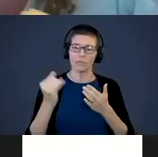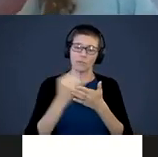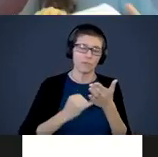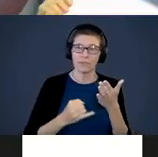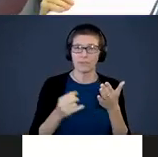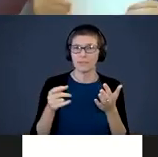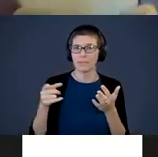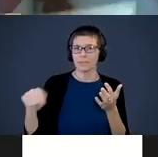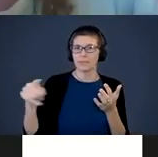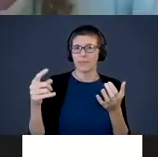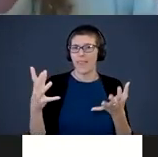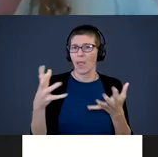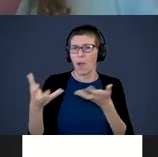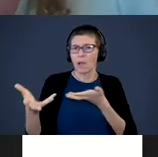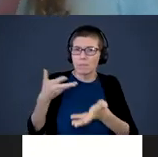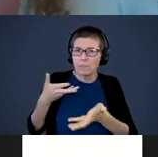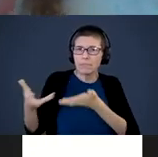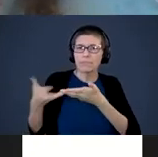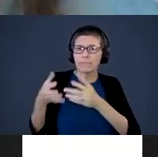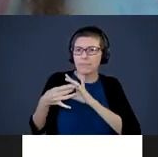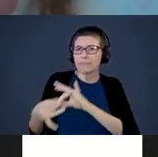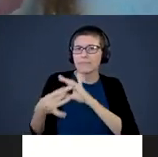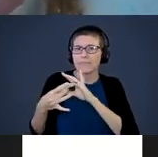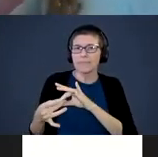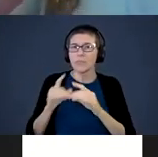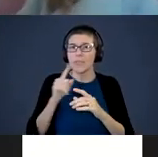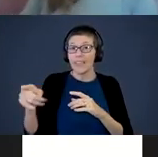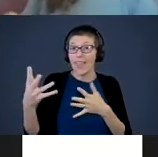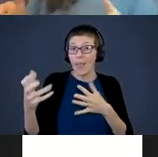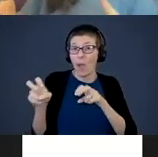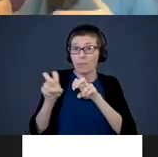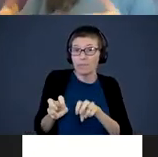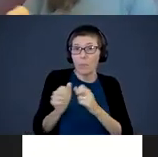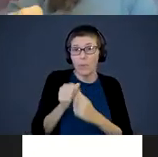is the engagement. What they really want is to be with you – so for that interaction